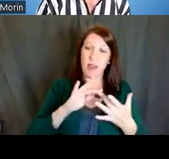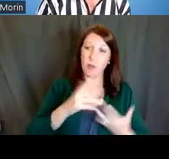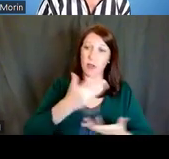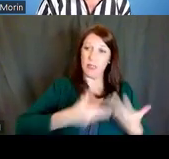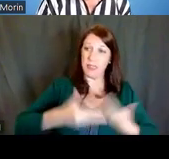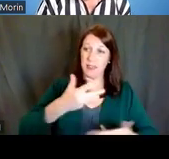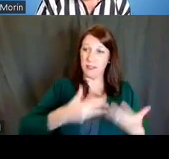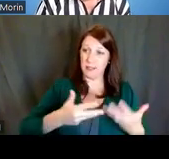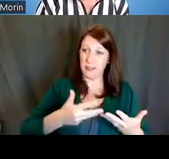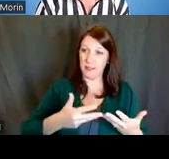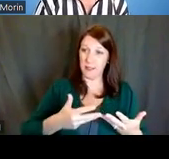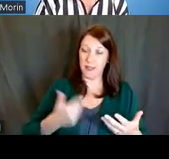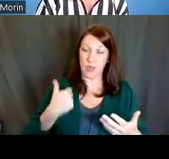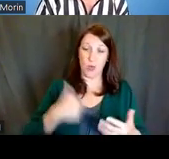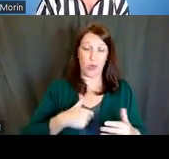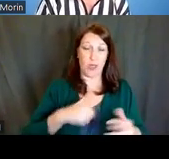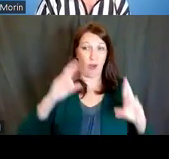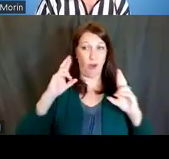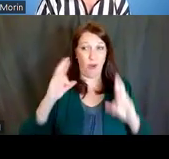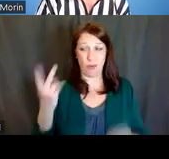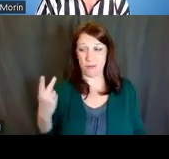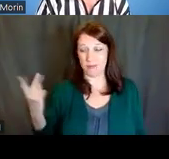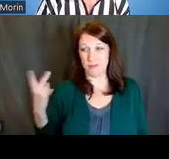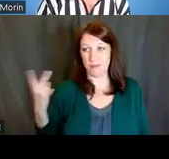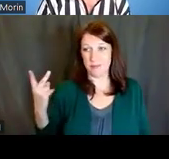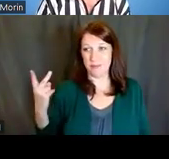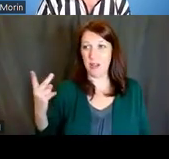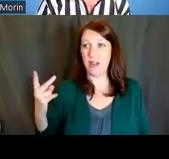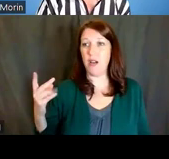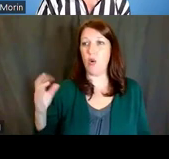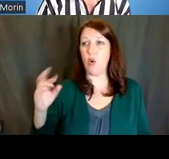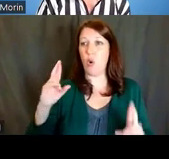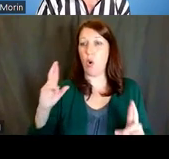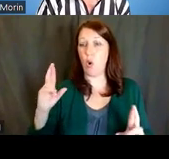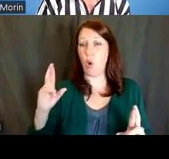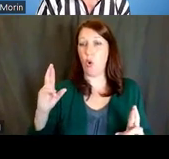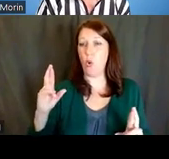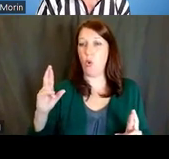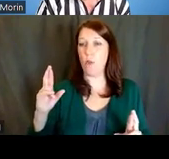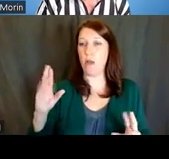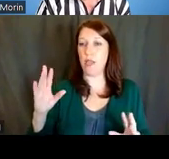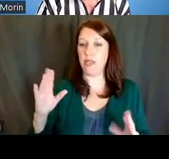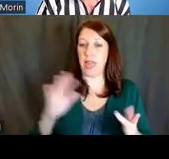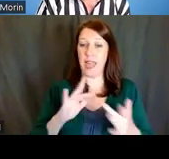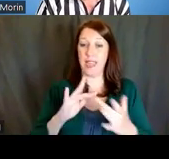We're hoping, actually Bray and I are hoping that we can take this networking and mentoring session